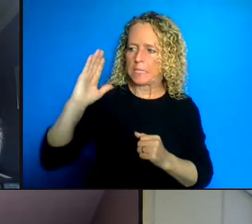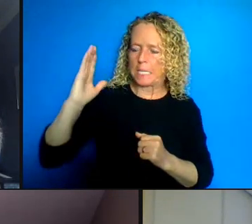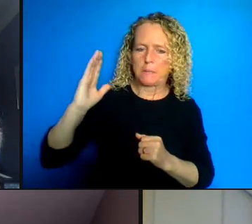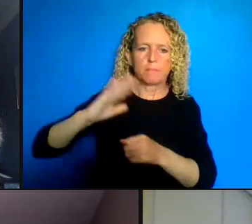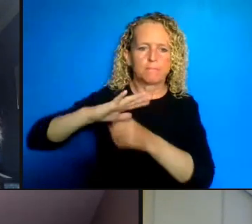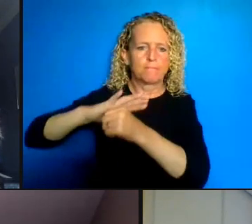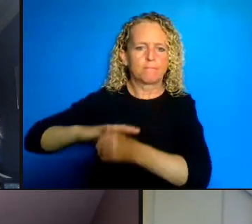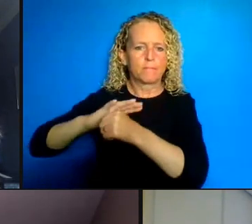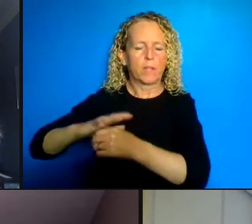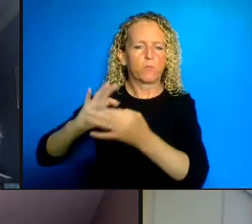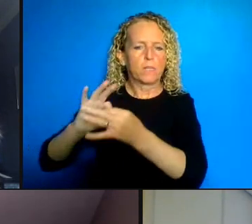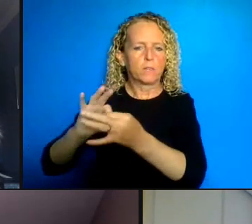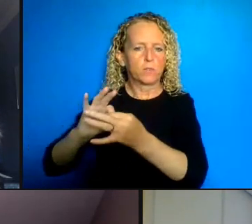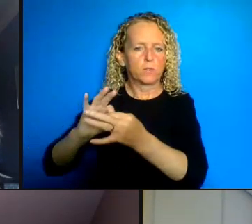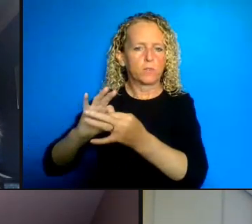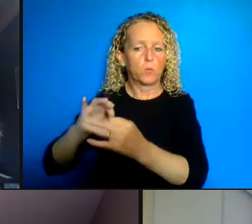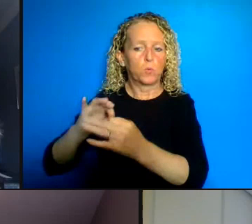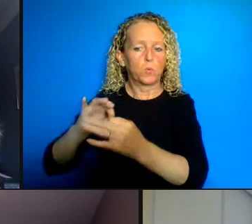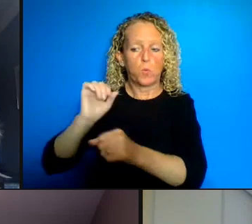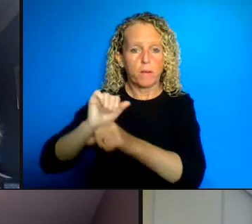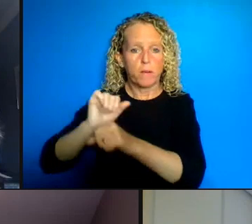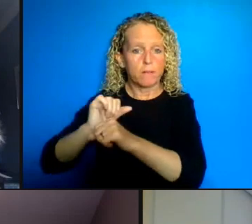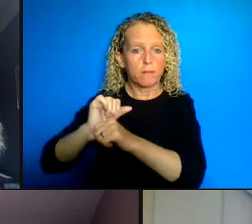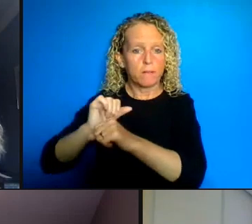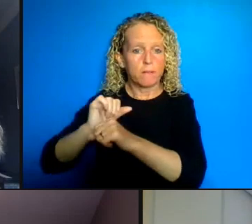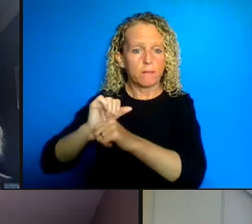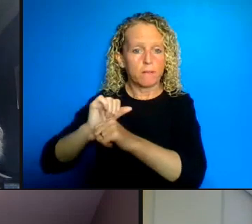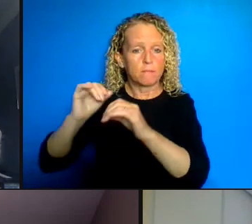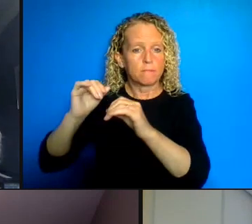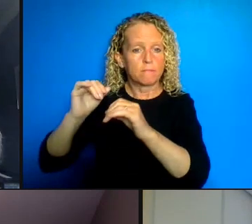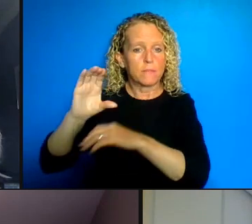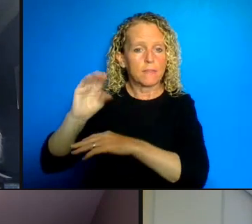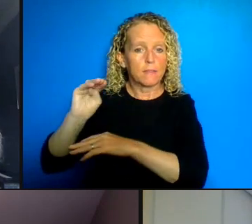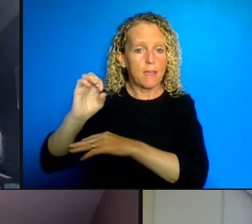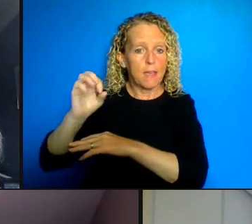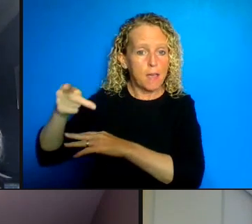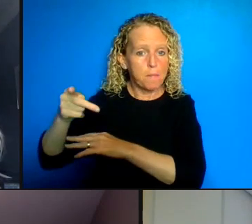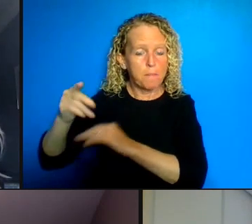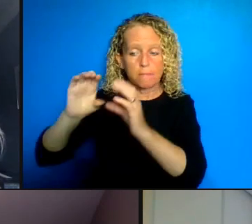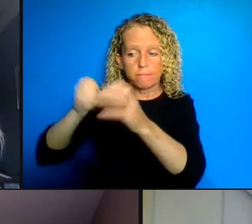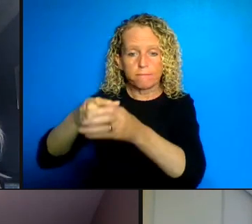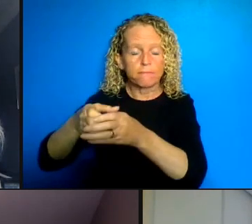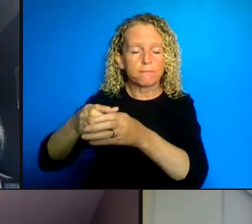the federal government are doing concerns about work camps in mining